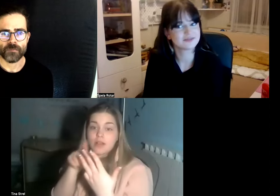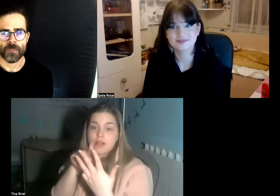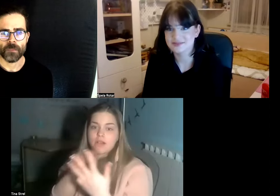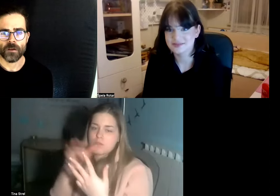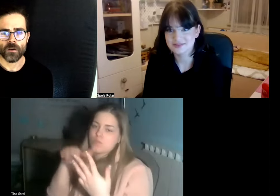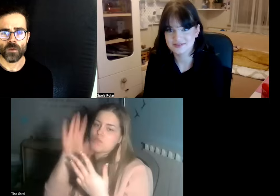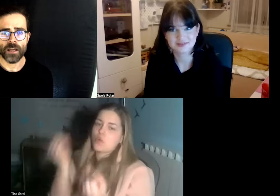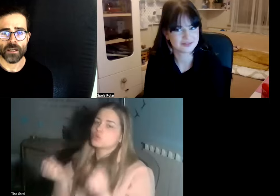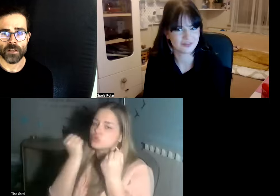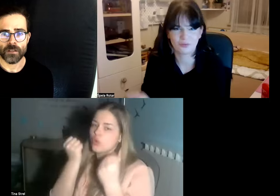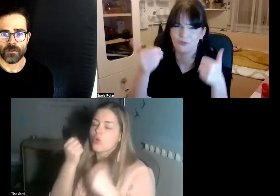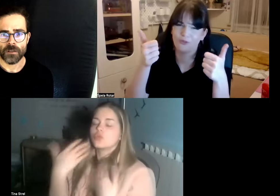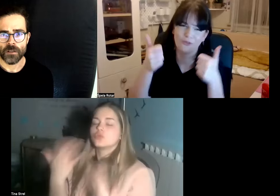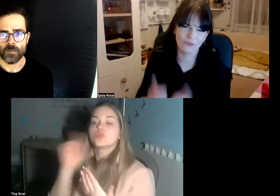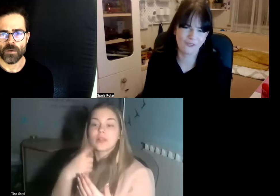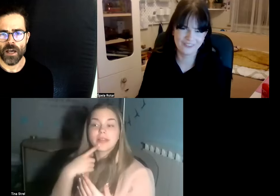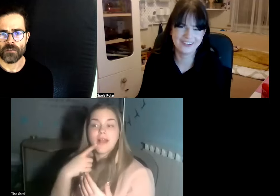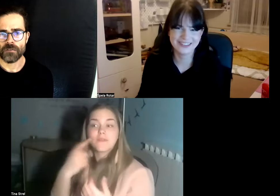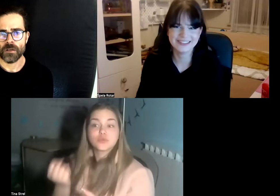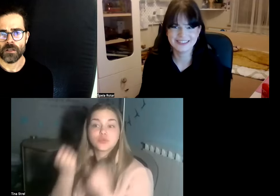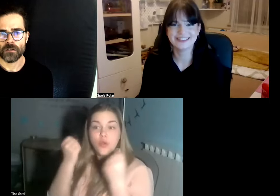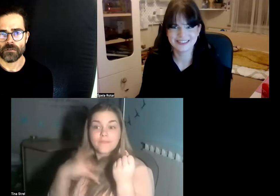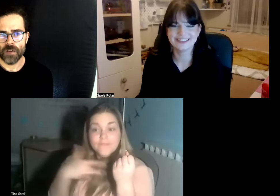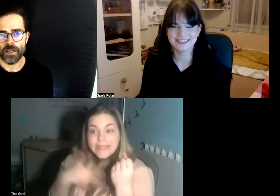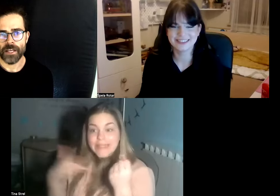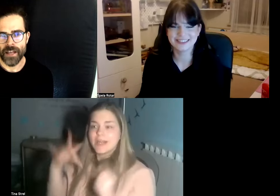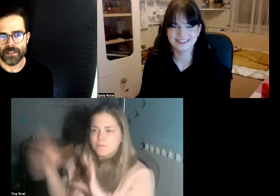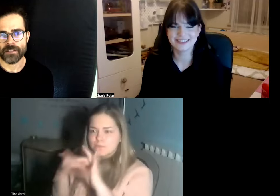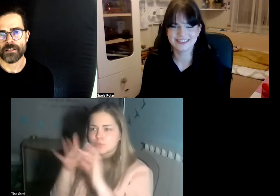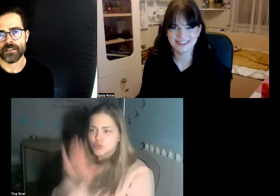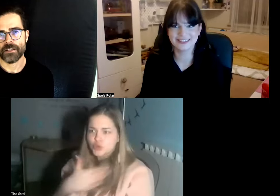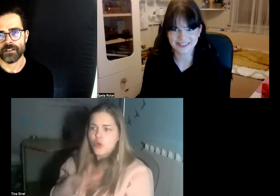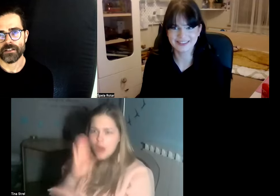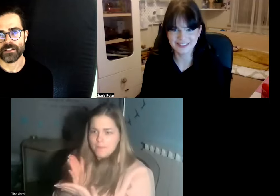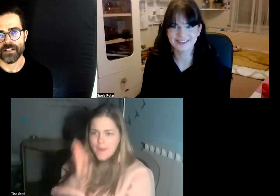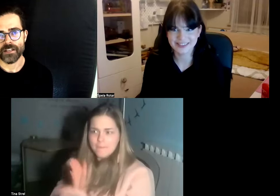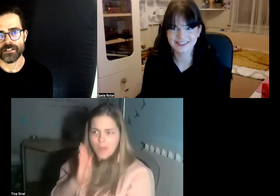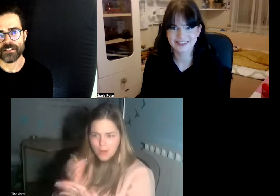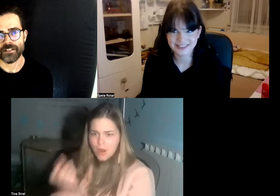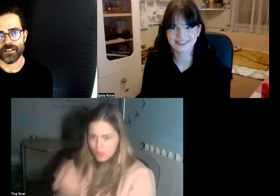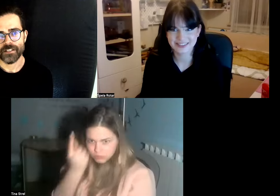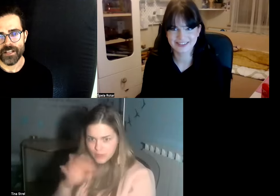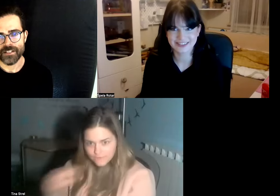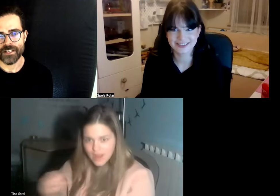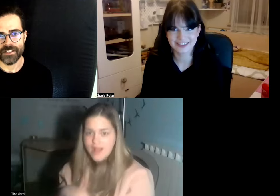we like hearing but we have very announced sense senses